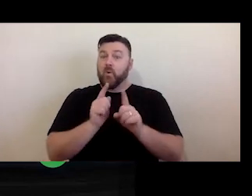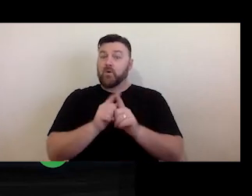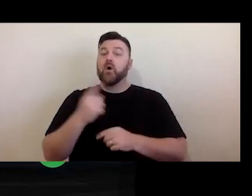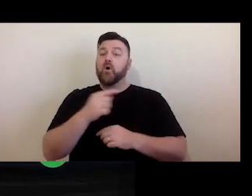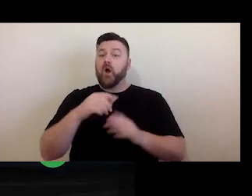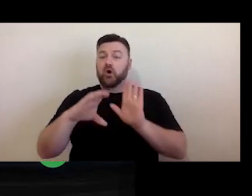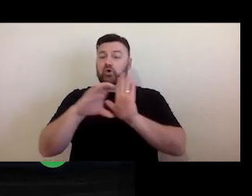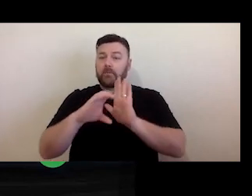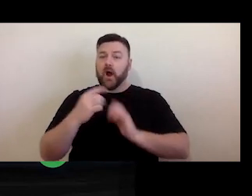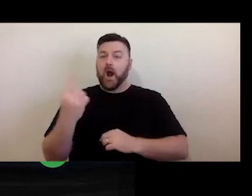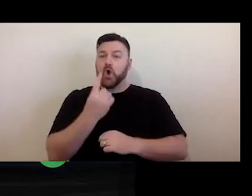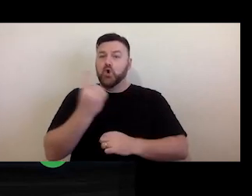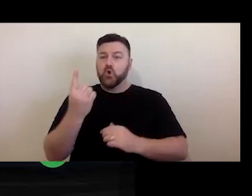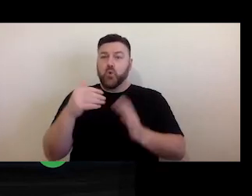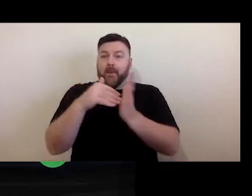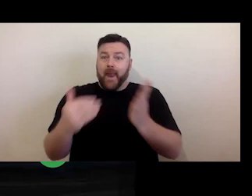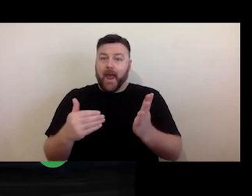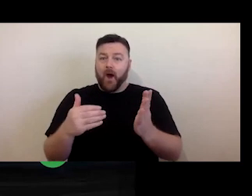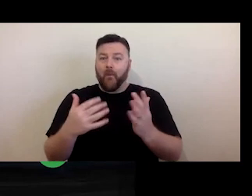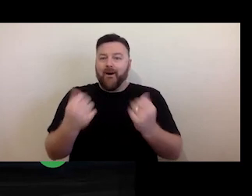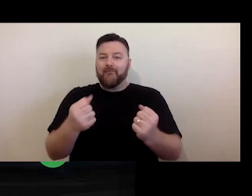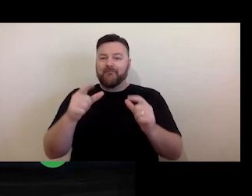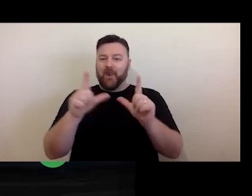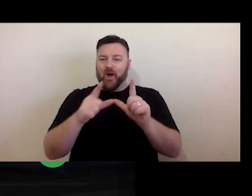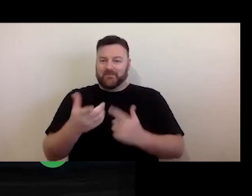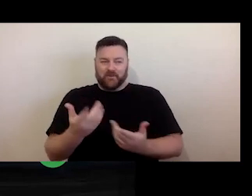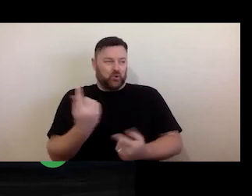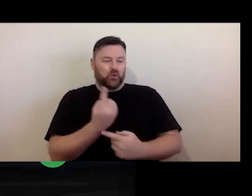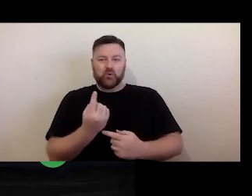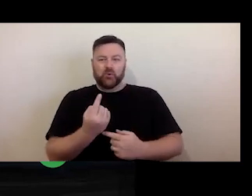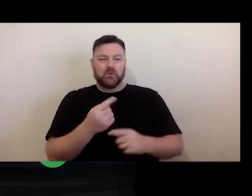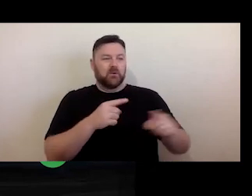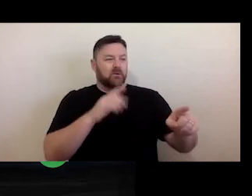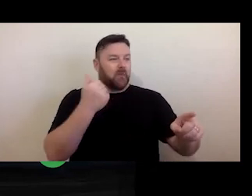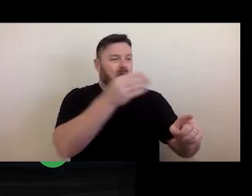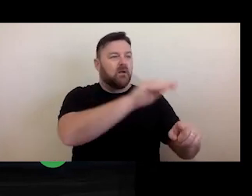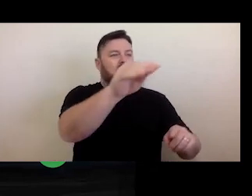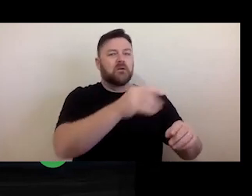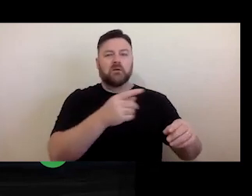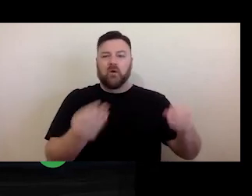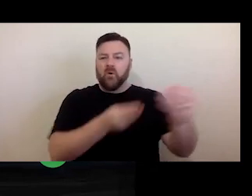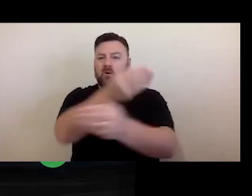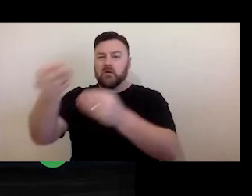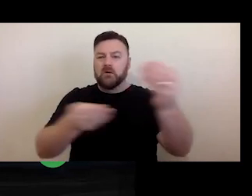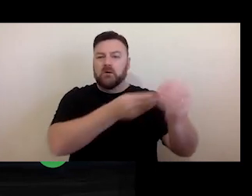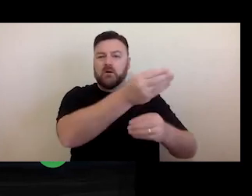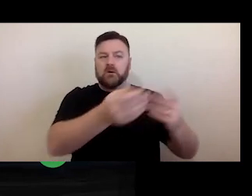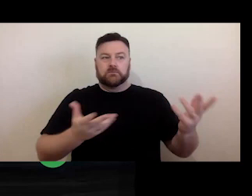can be a tricky and time consumer task. It may be, but is not always,